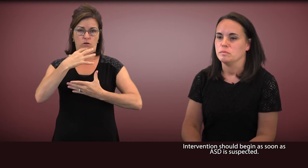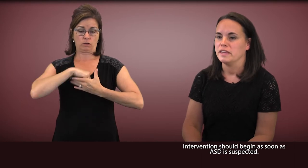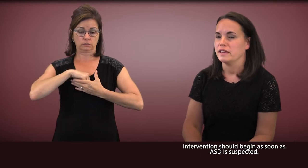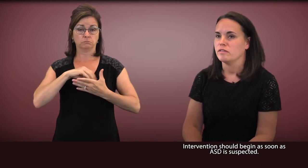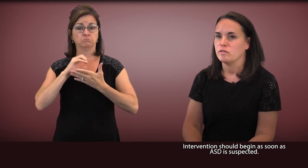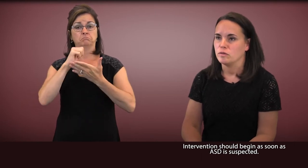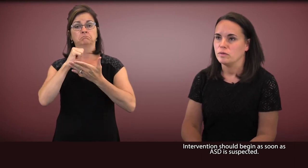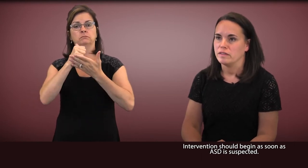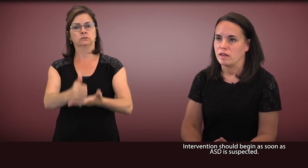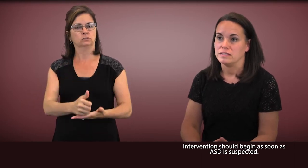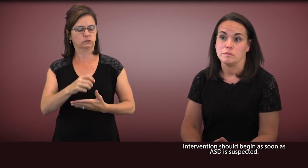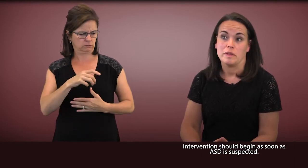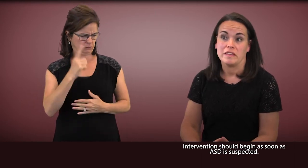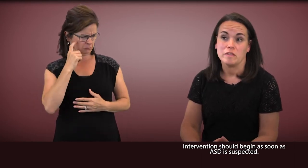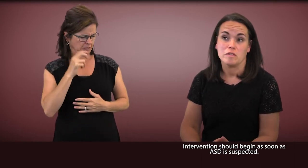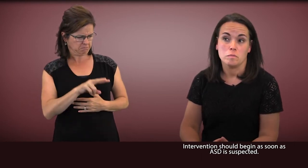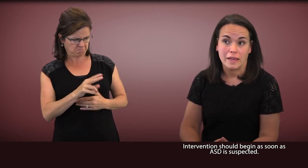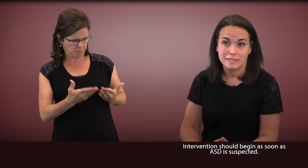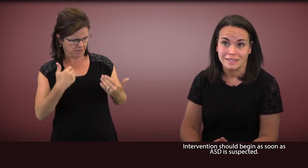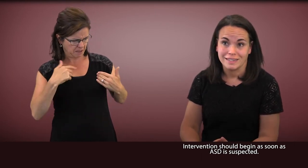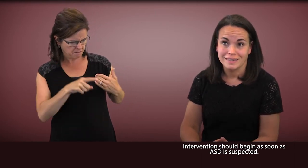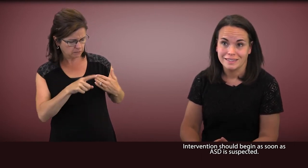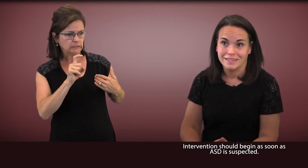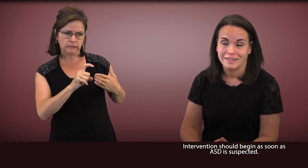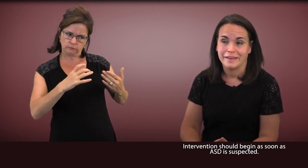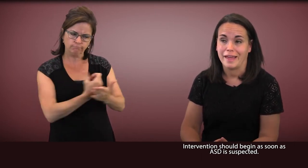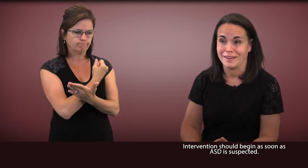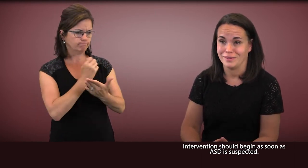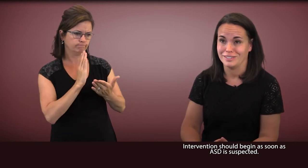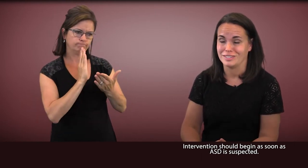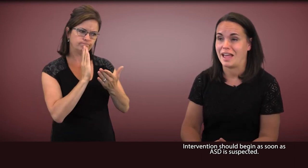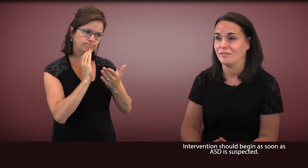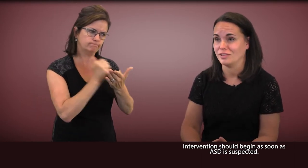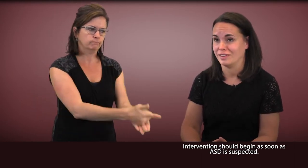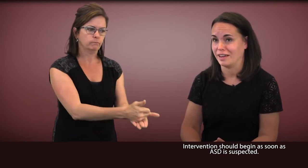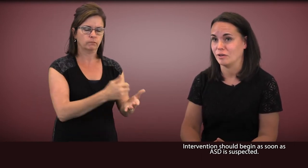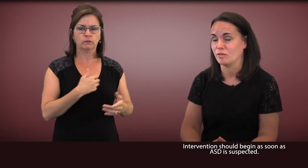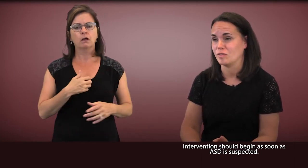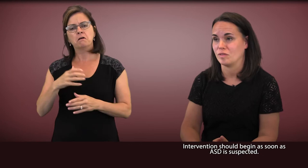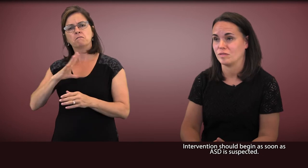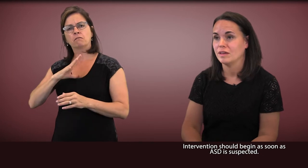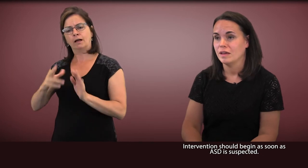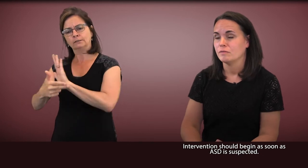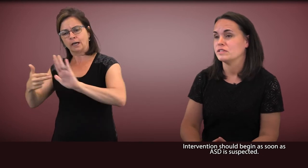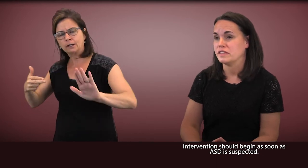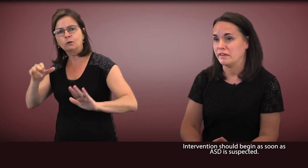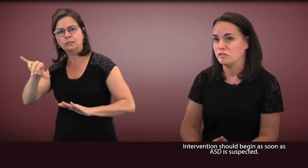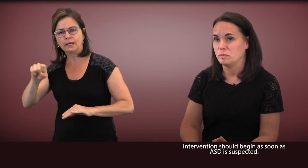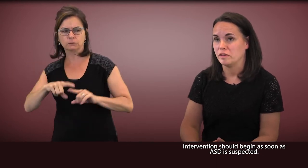as soon as autism is suspected, not even just after the diagnosis is received. not even just after the diagnosis is received.